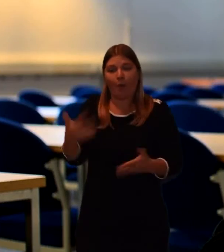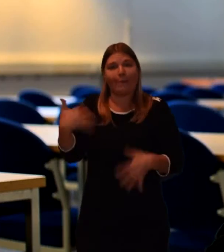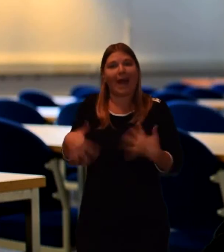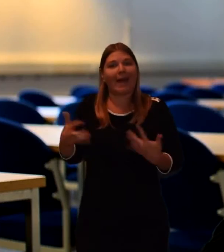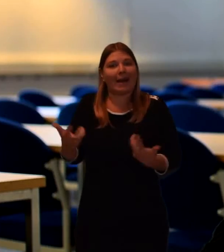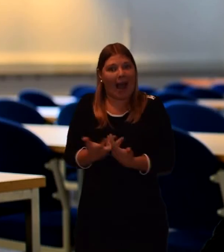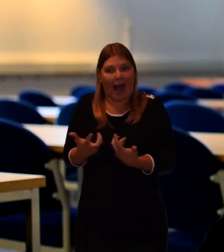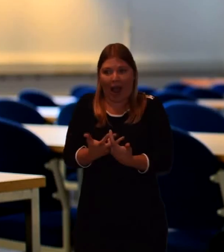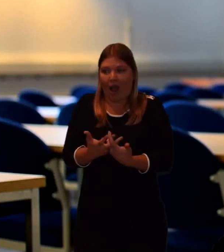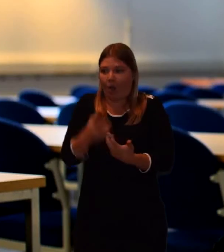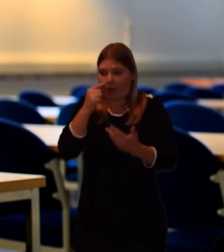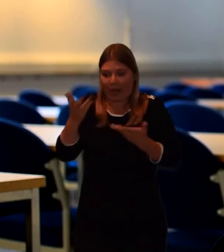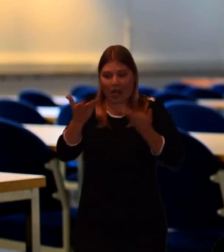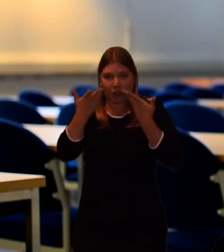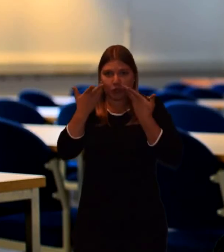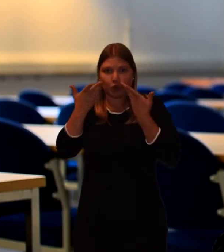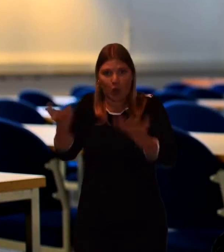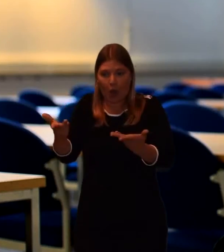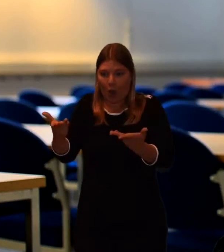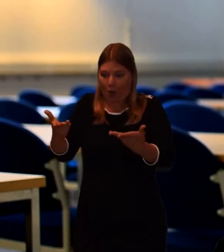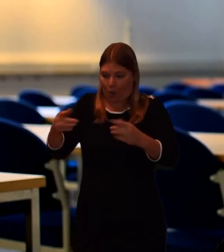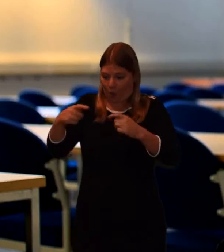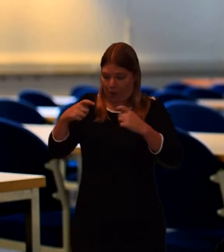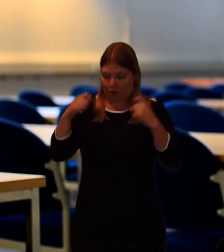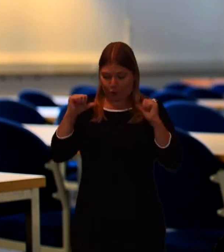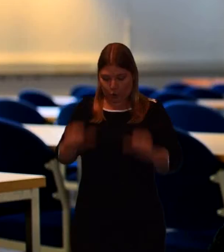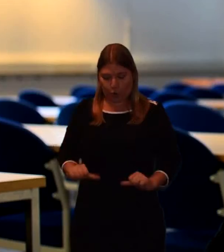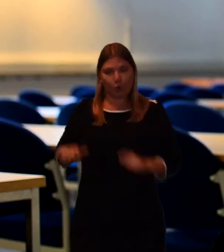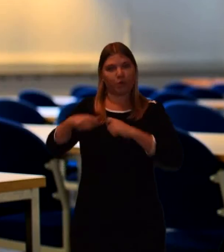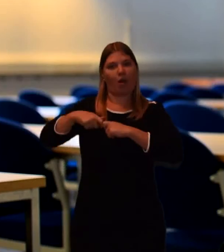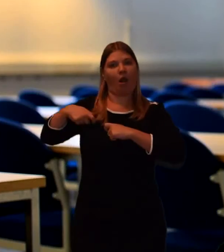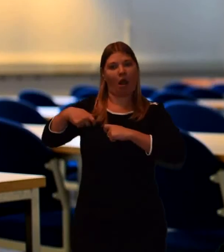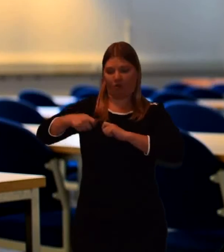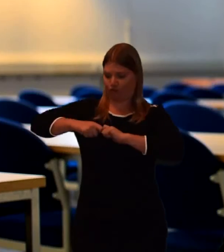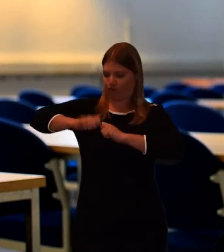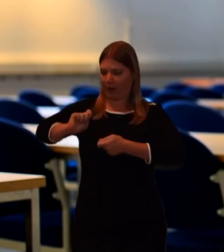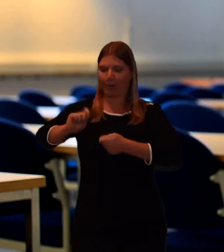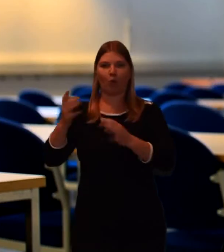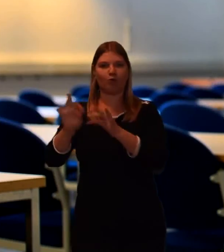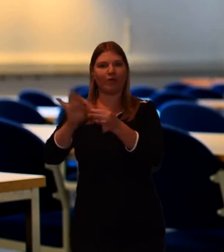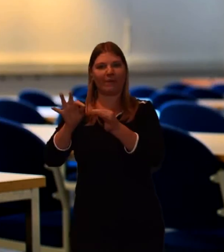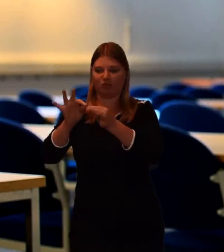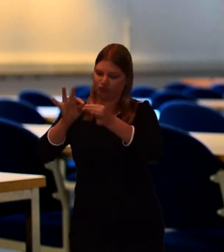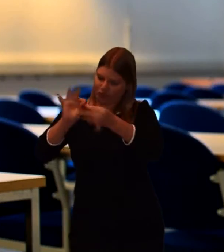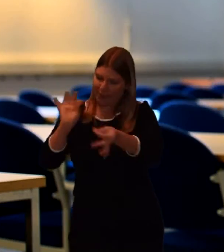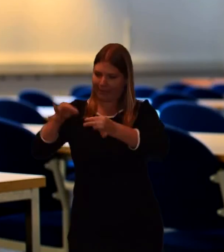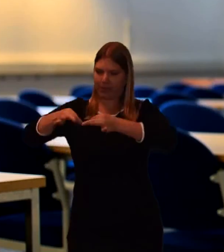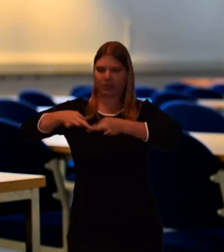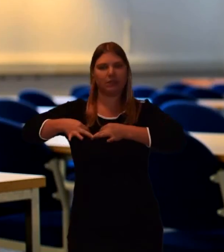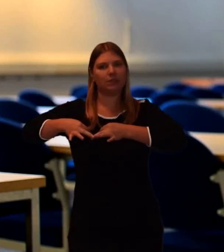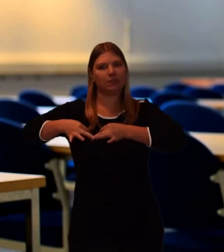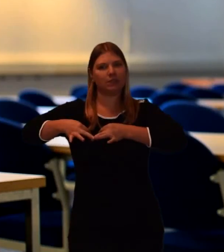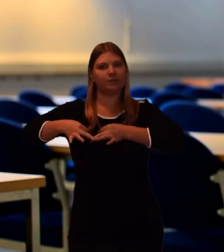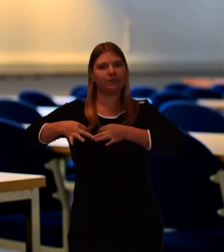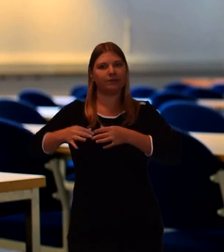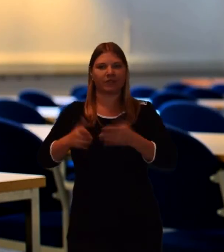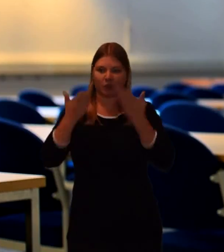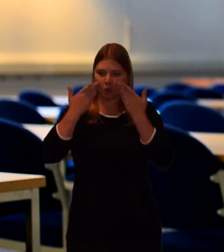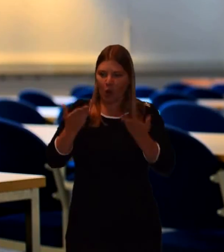People will either rip the collar of their suit, or put a ribbon on and rip that just to show the pain they're feeling inside.